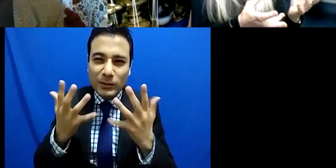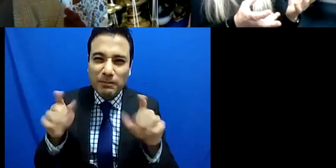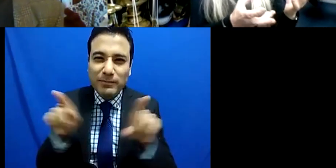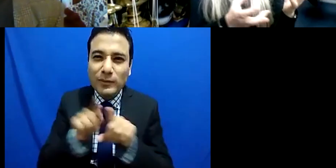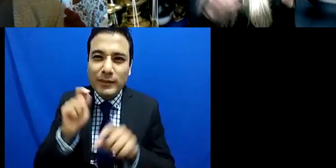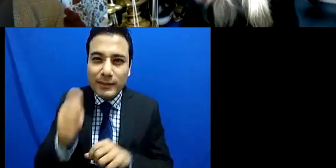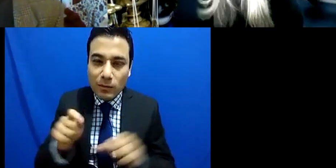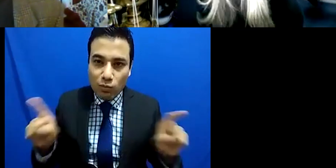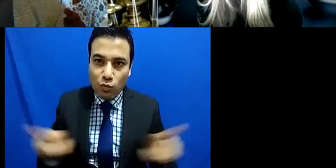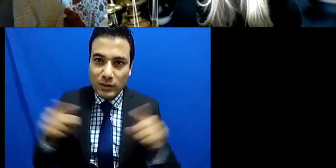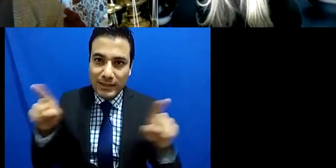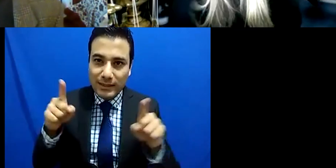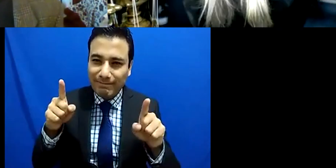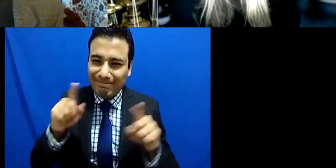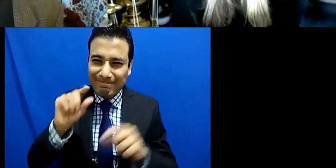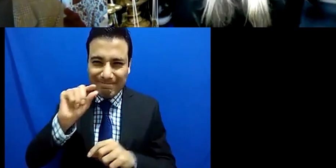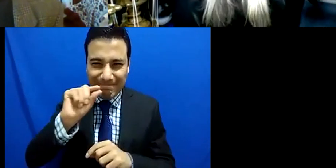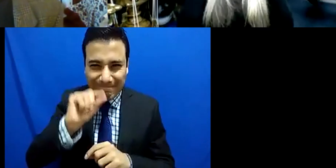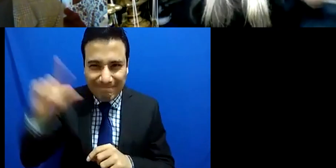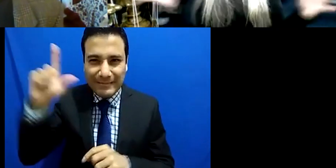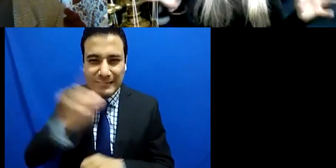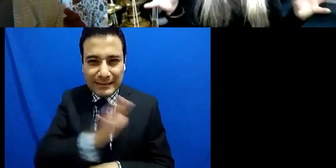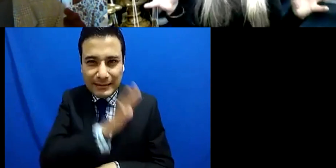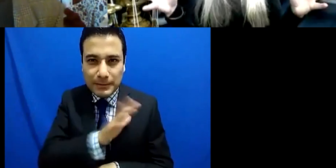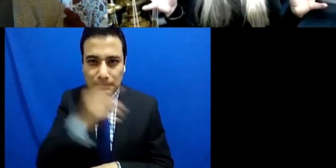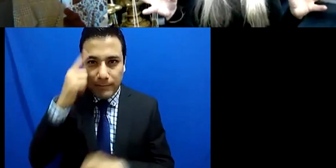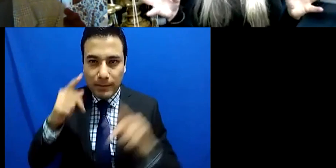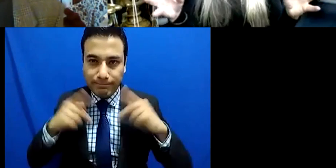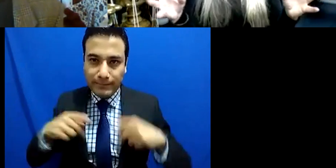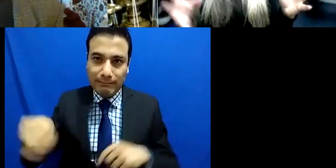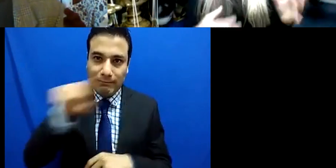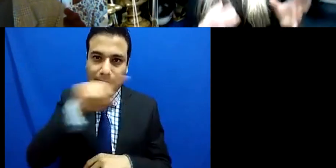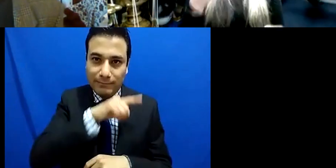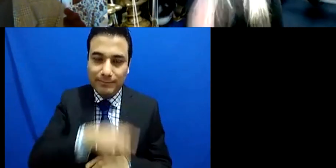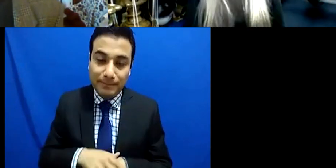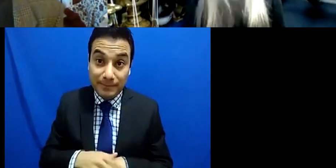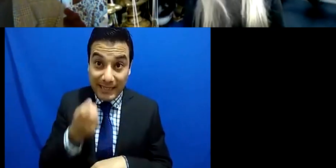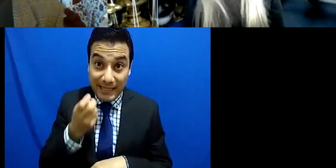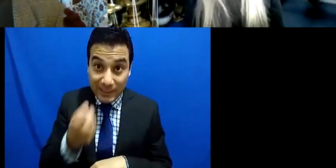and so it's amazing how then the other senses come into play how the idea of patience comes